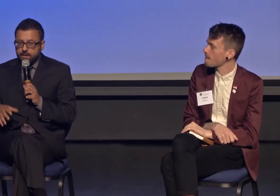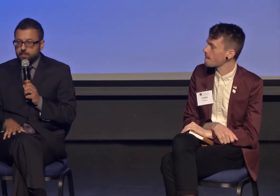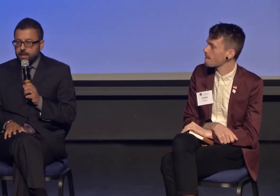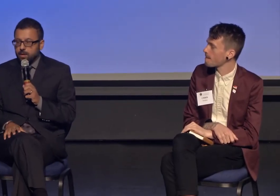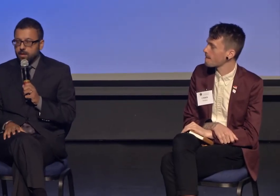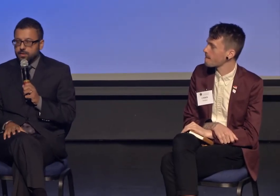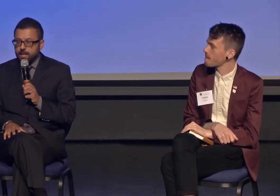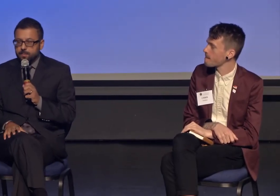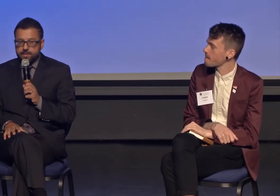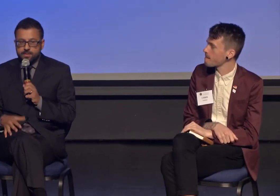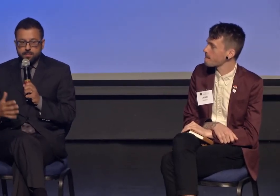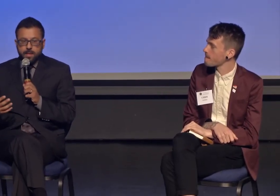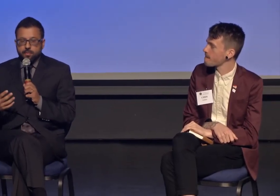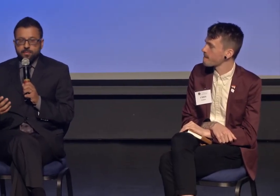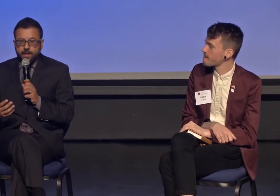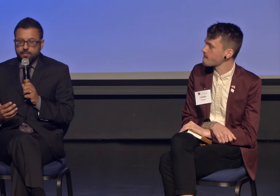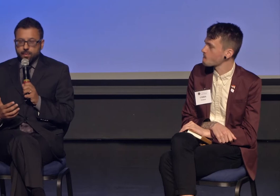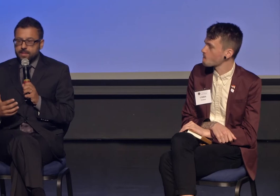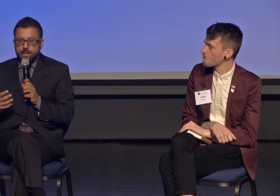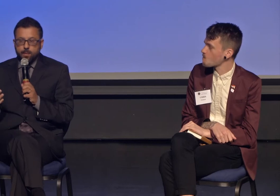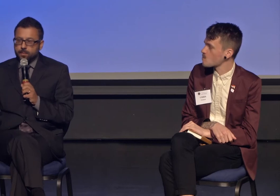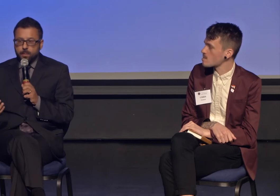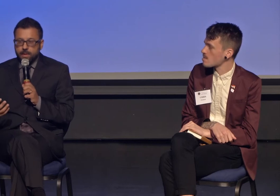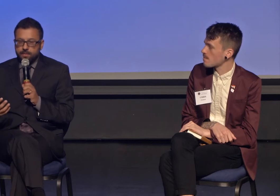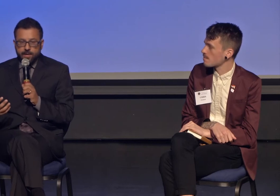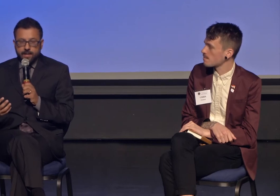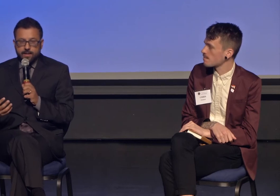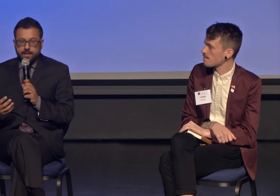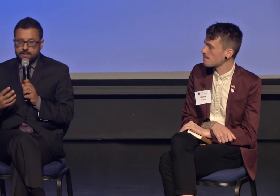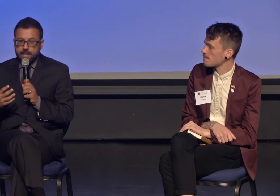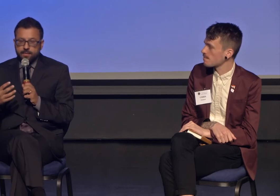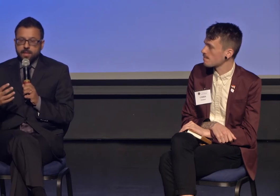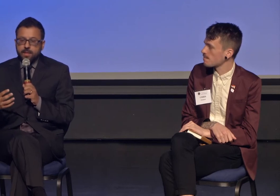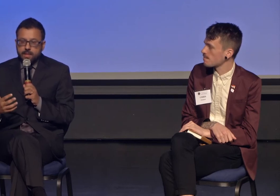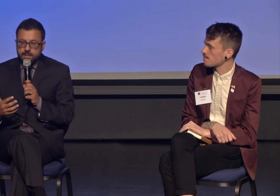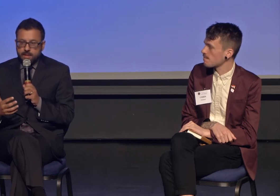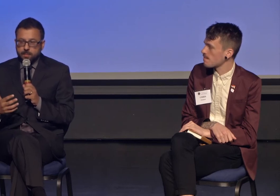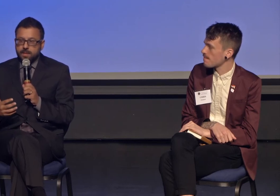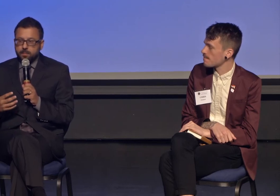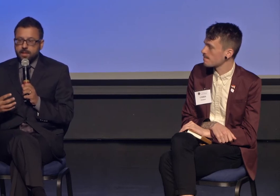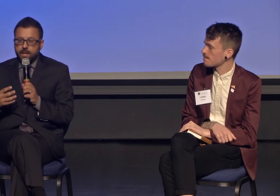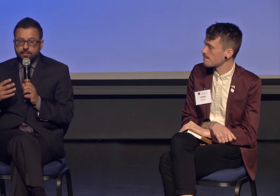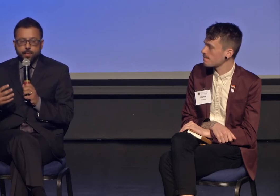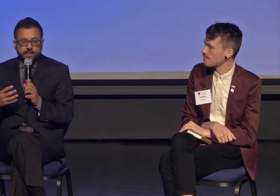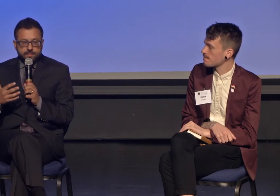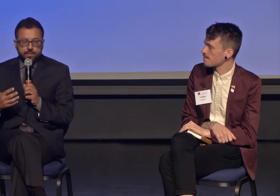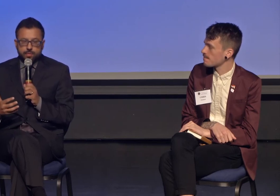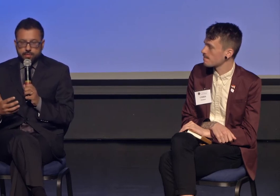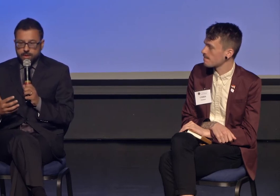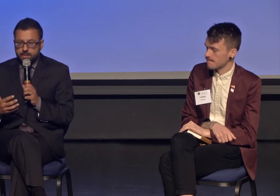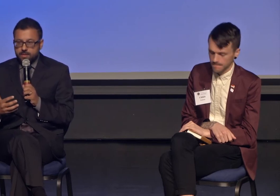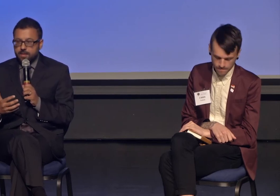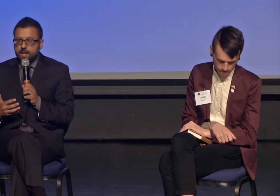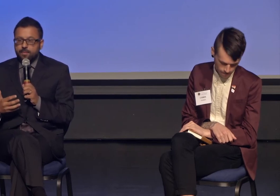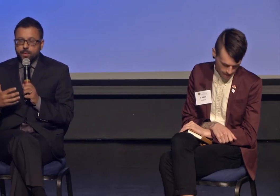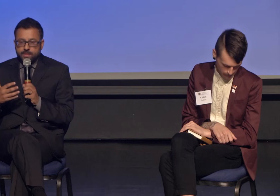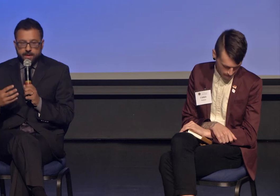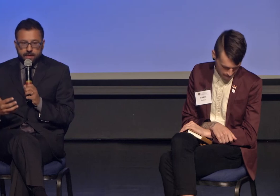can play on a college campus is to be a prophetic voice, however we want to define it. That doesn't have to be theistic, it can be a voice of social justice, a voice of ethics,